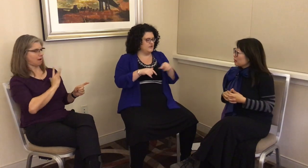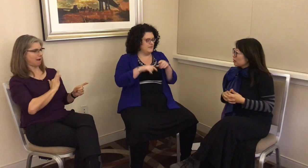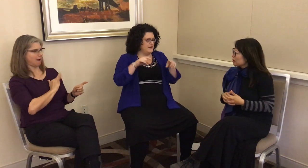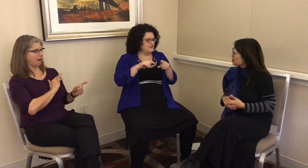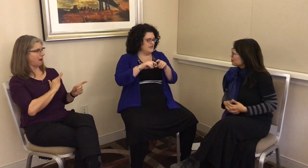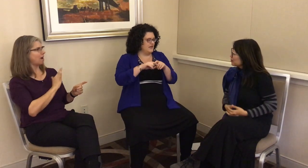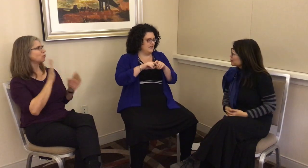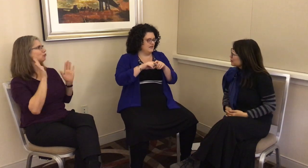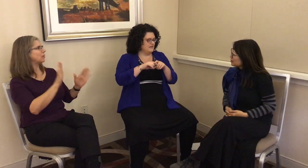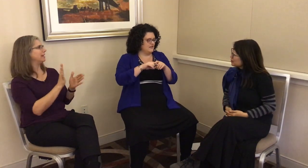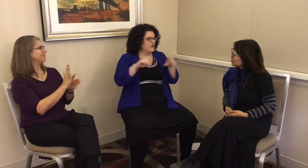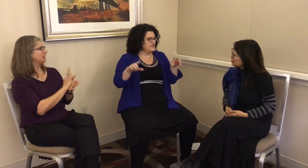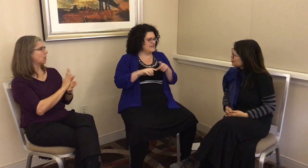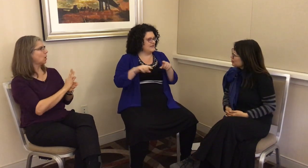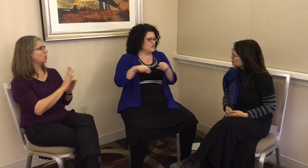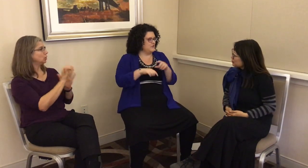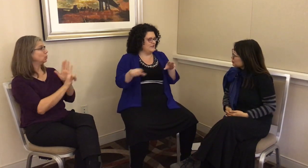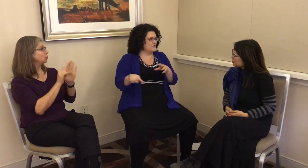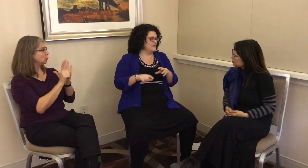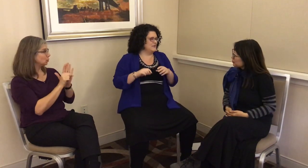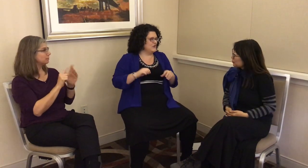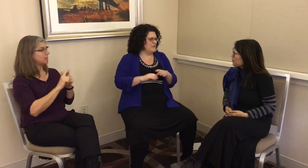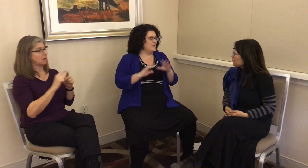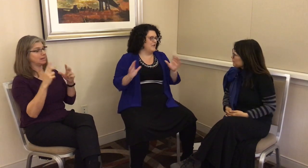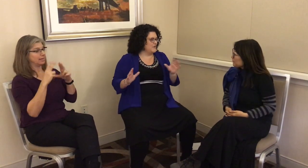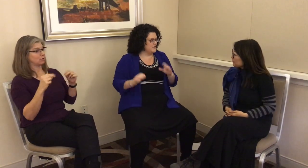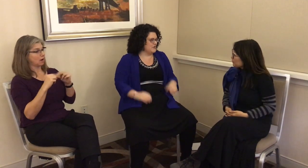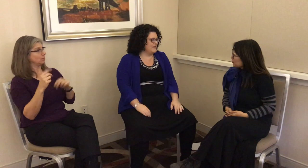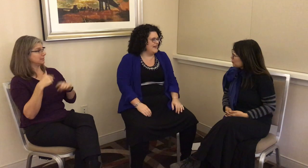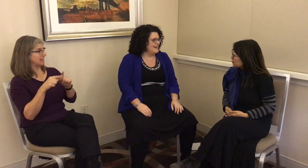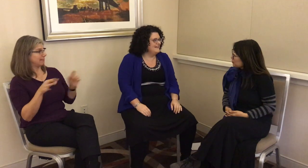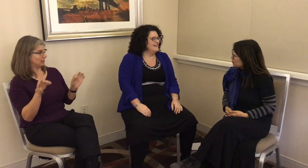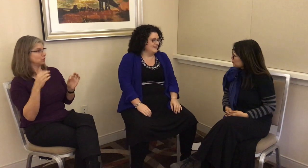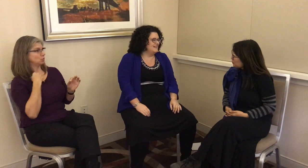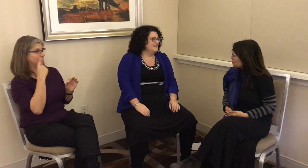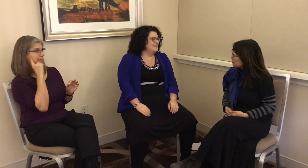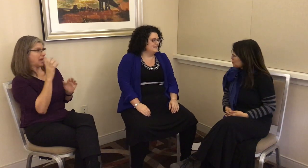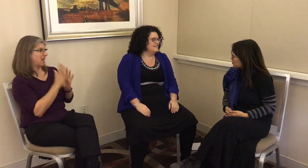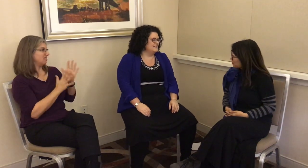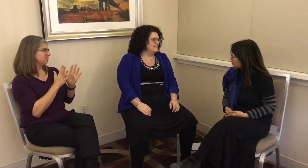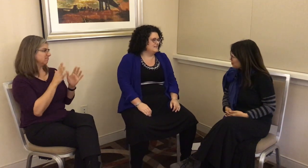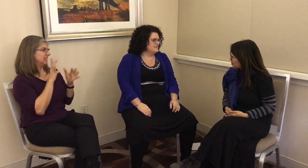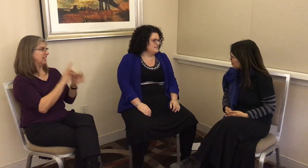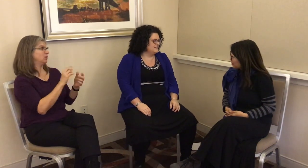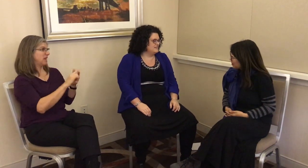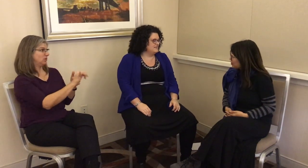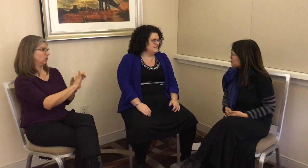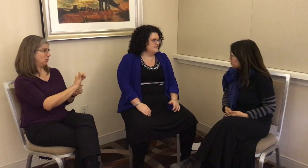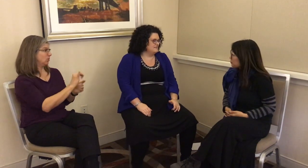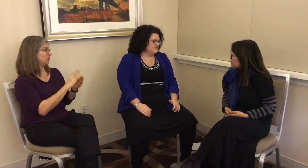about Nicaraguan Sign Language, which we can also link to if people want the whole story on that. L: Okay!